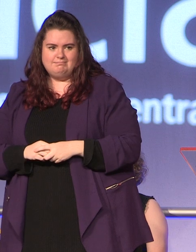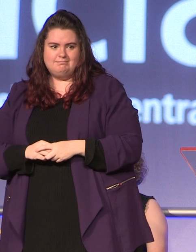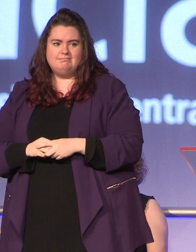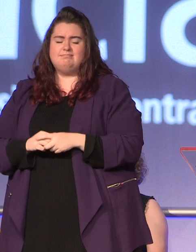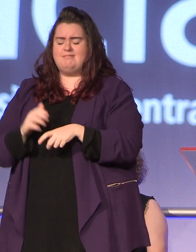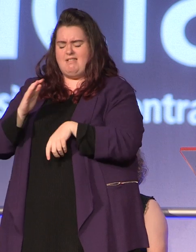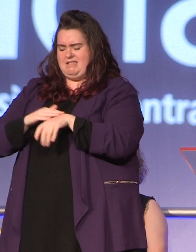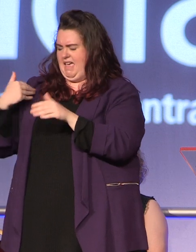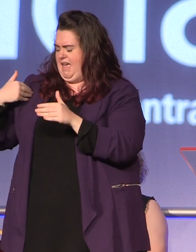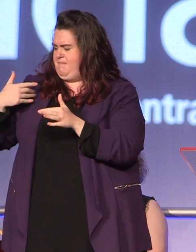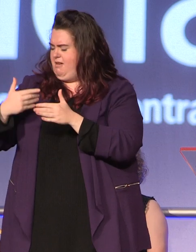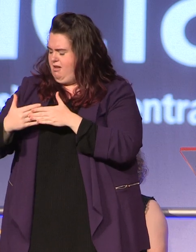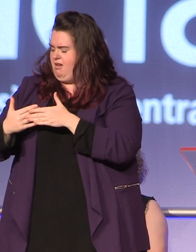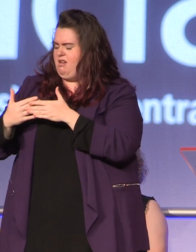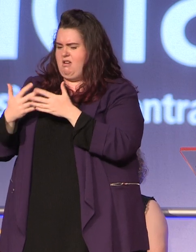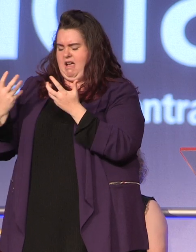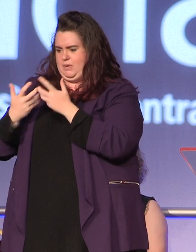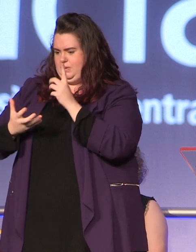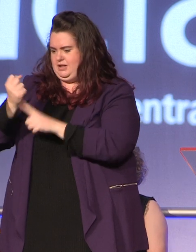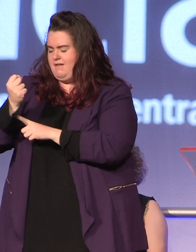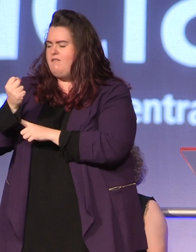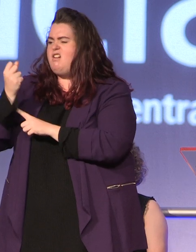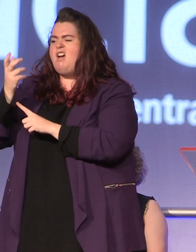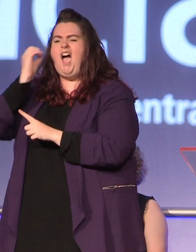this point was not just academic learning it was time for personal growth